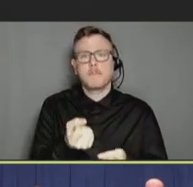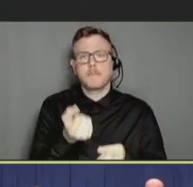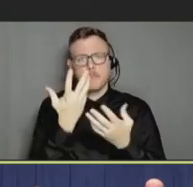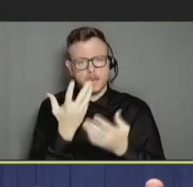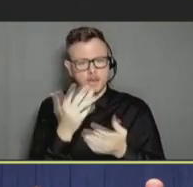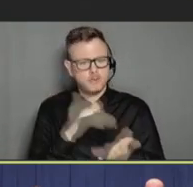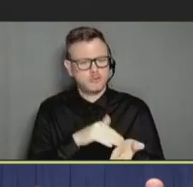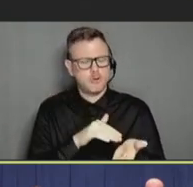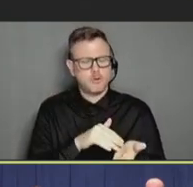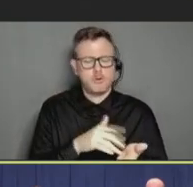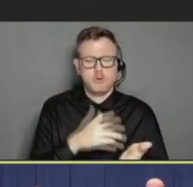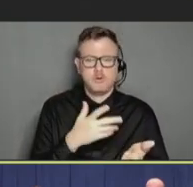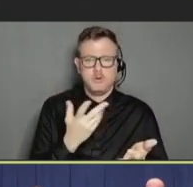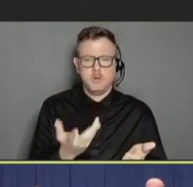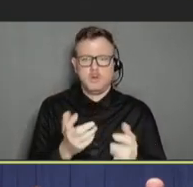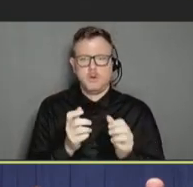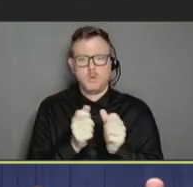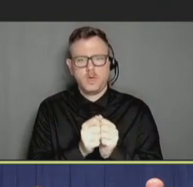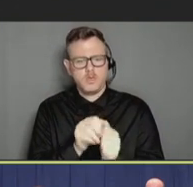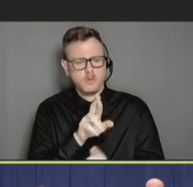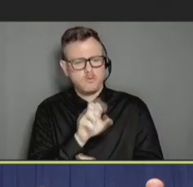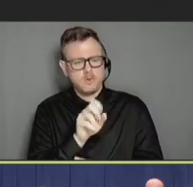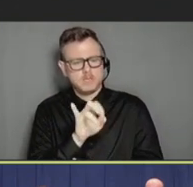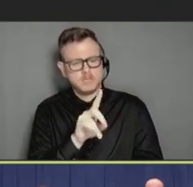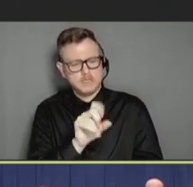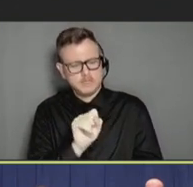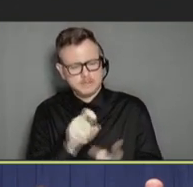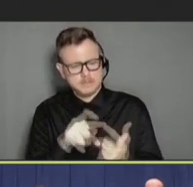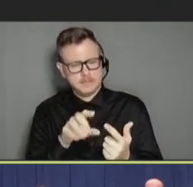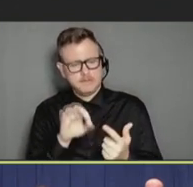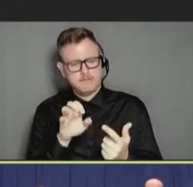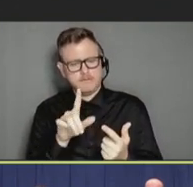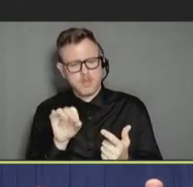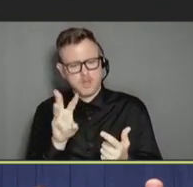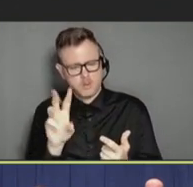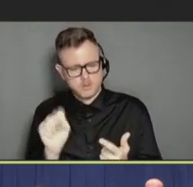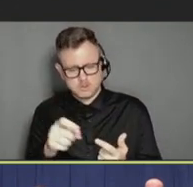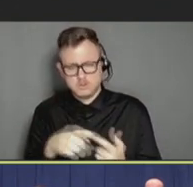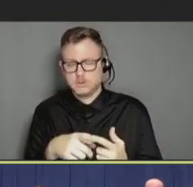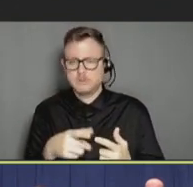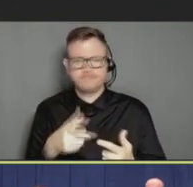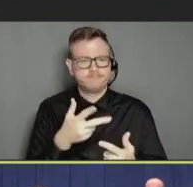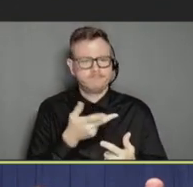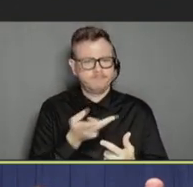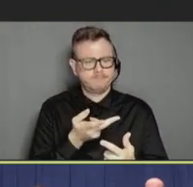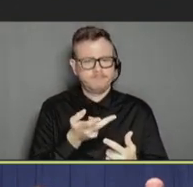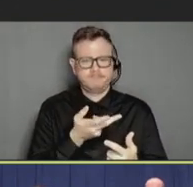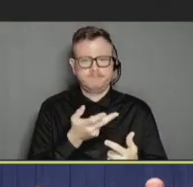that with residents and fellows especially that essentially, they find -- you know, they'd